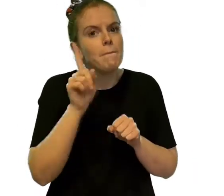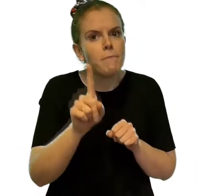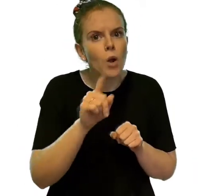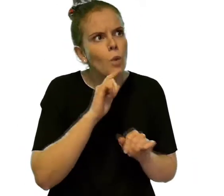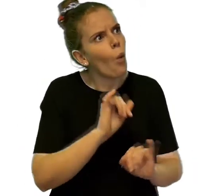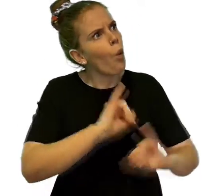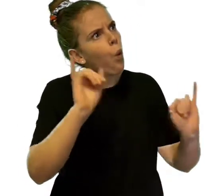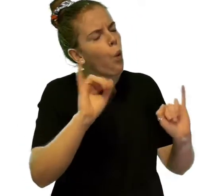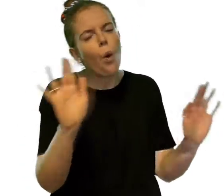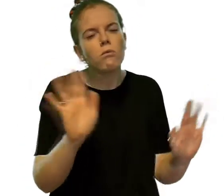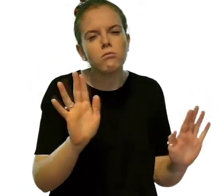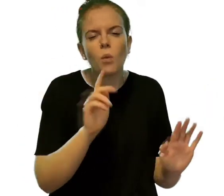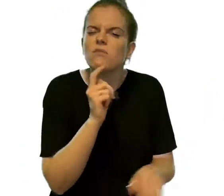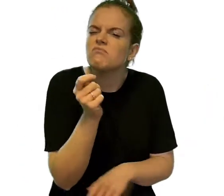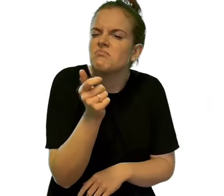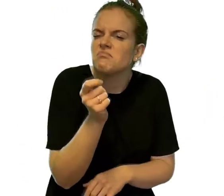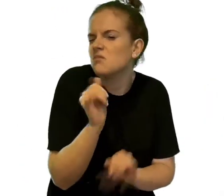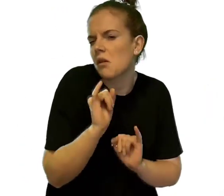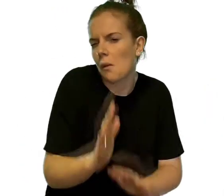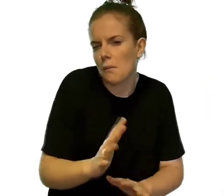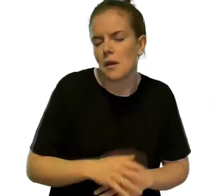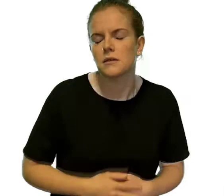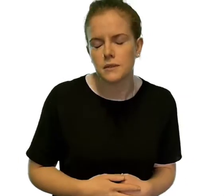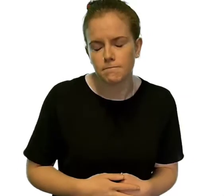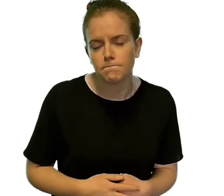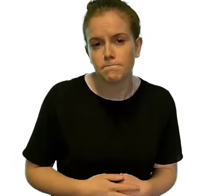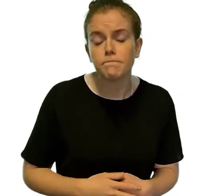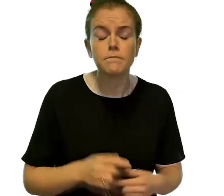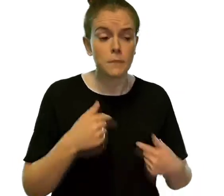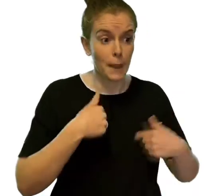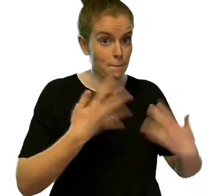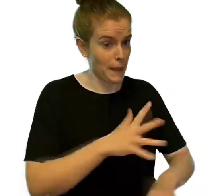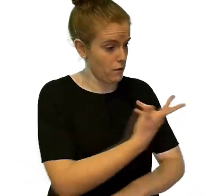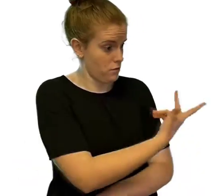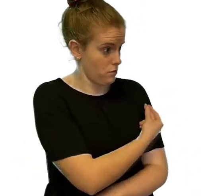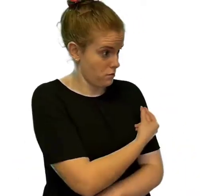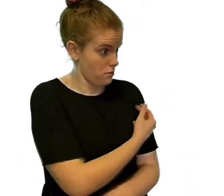Can I give Covid-19 to anyone now I’ve had the vaccine?